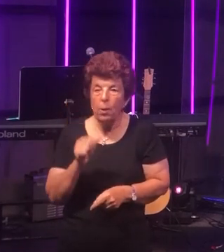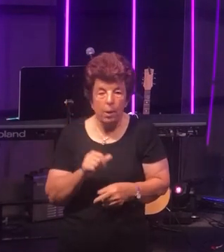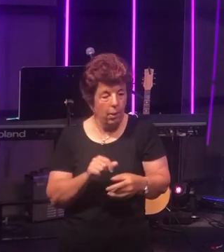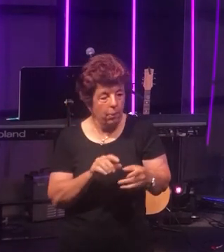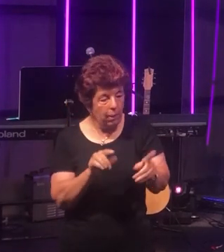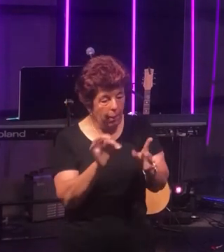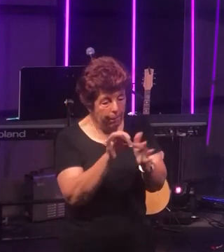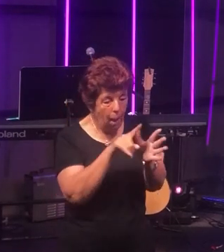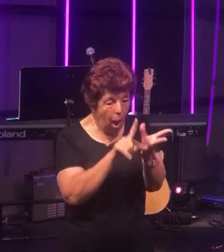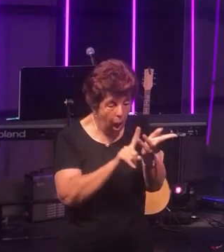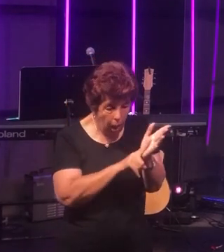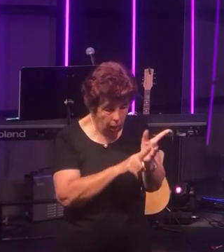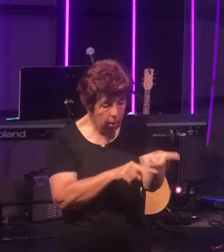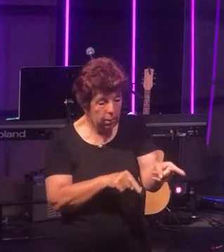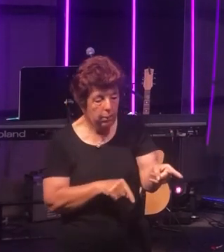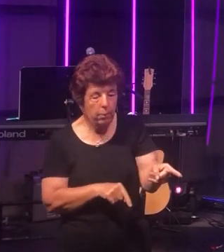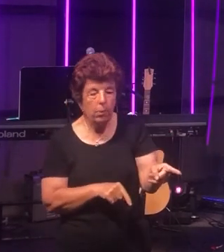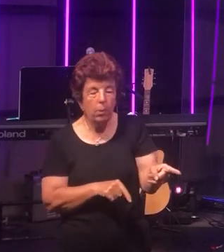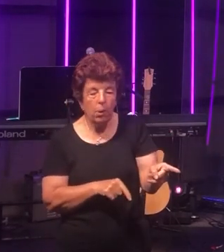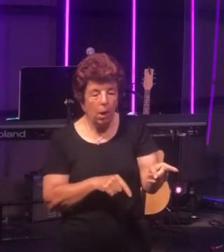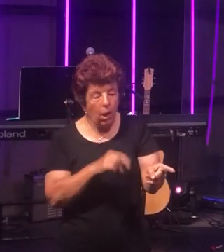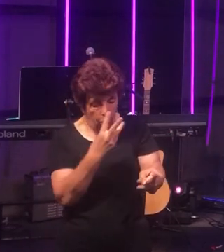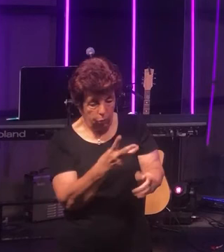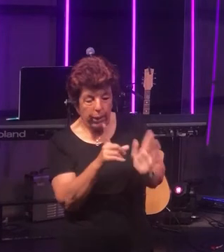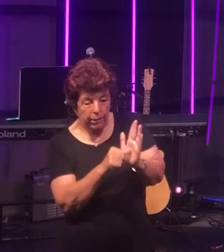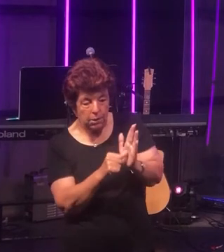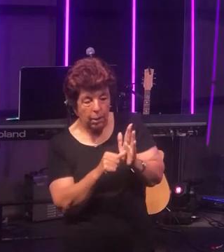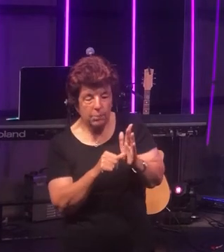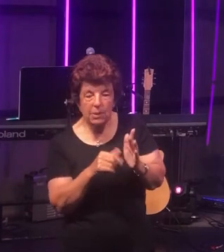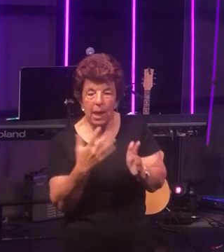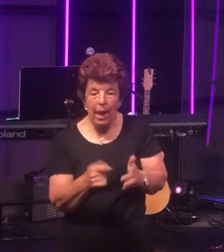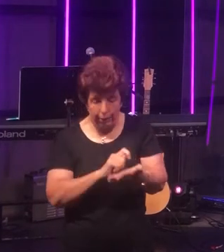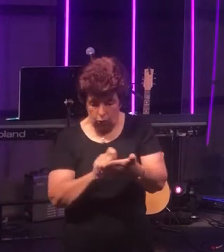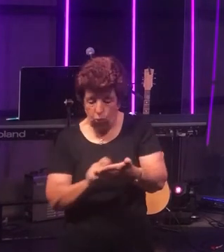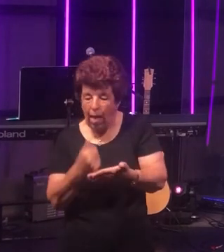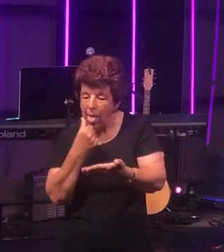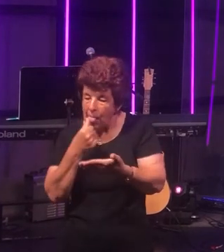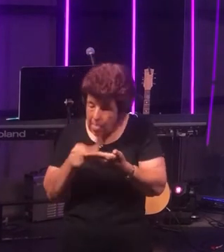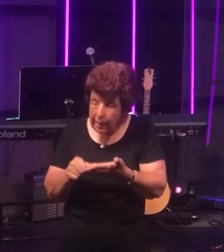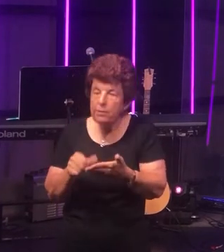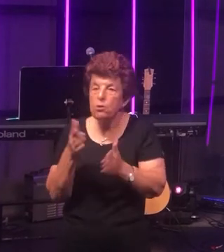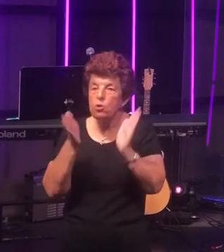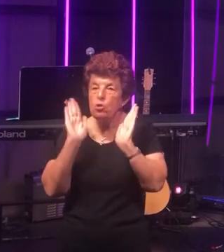Paul who on at least three occasions had to write letters to churches